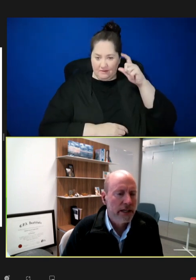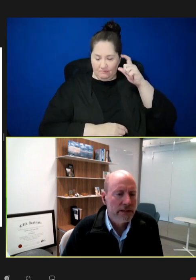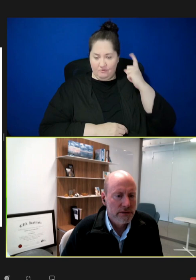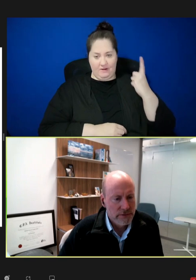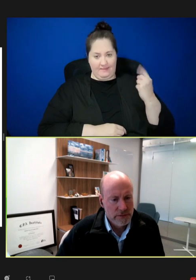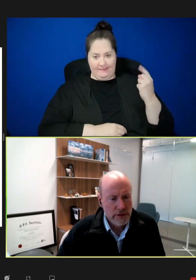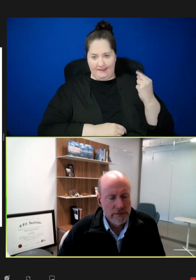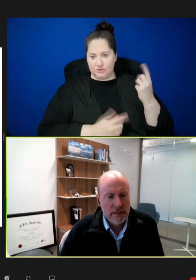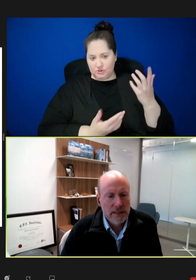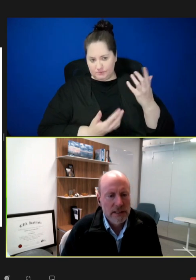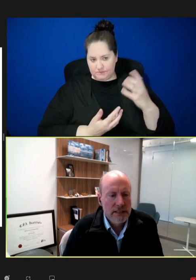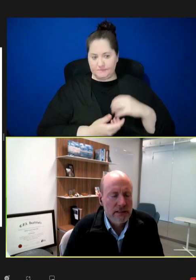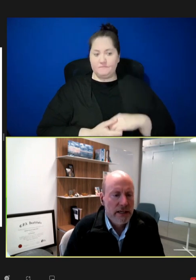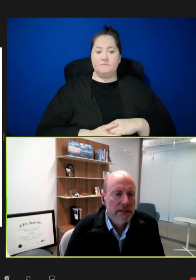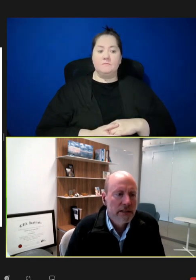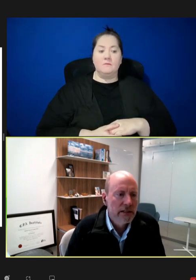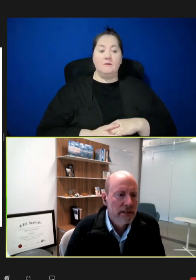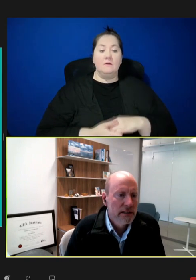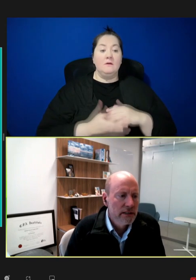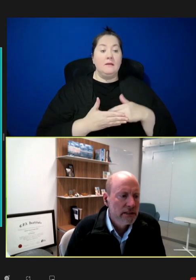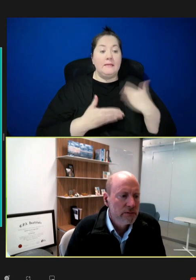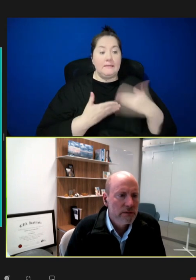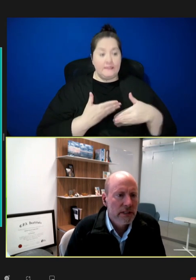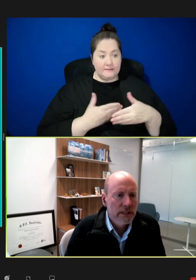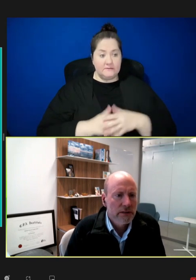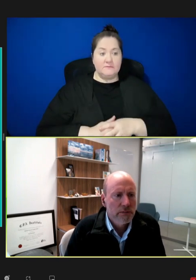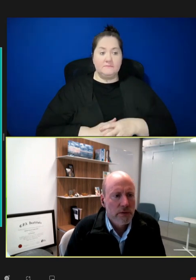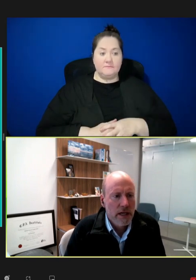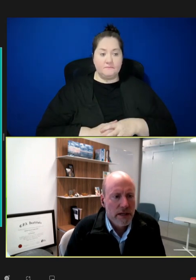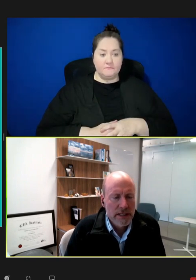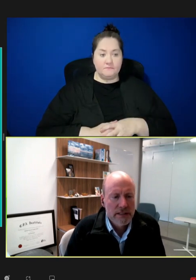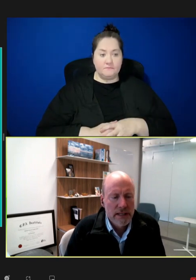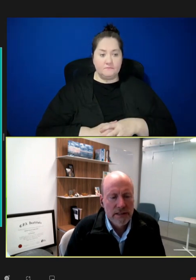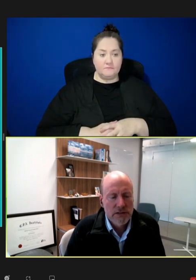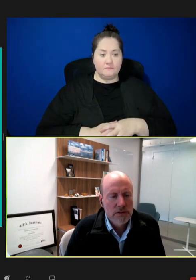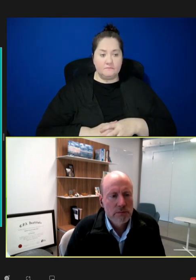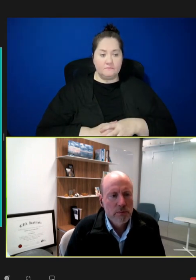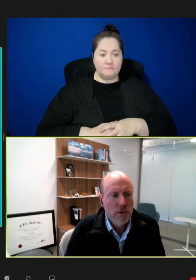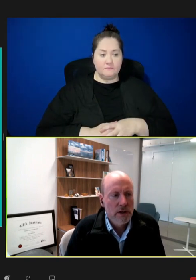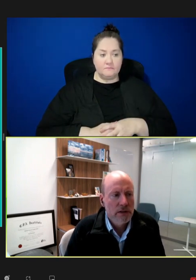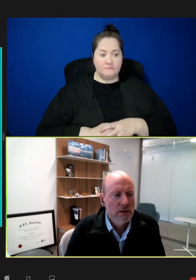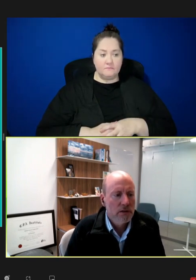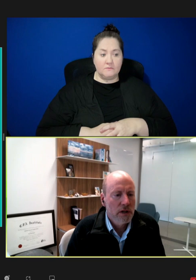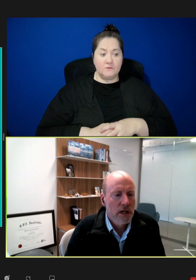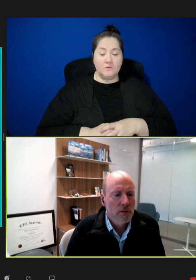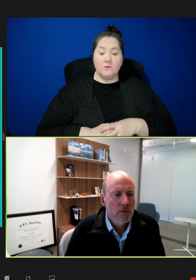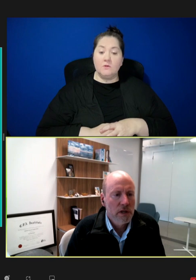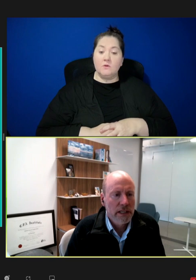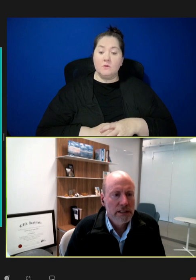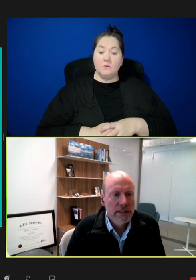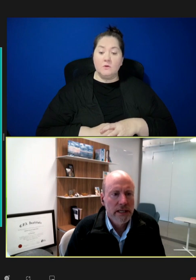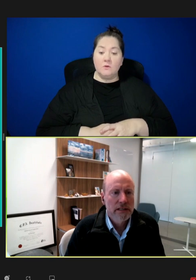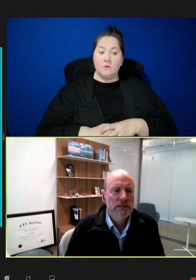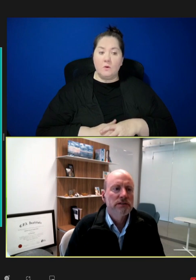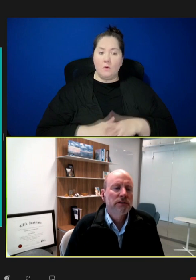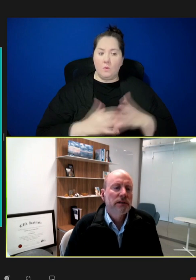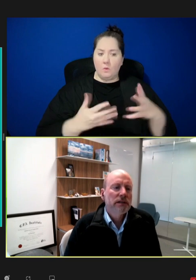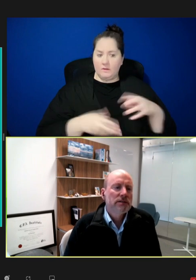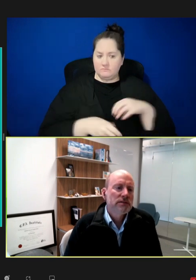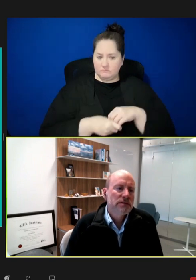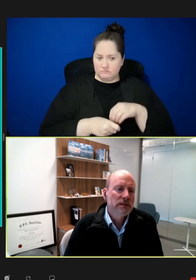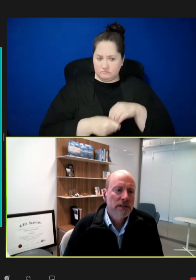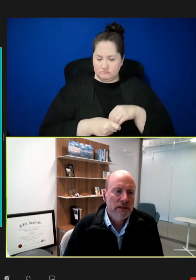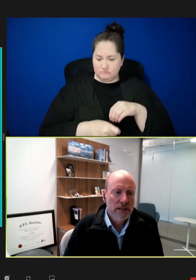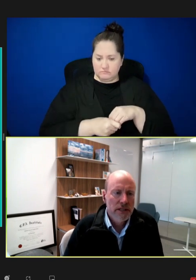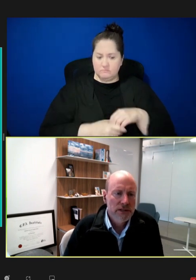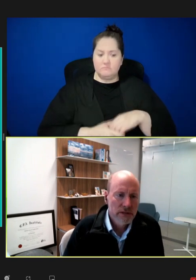And if you advance to the next slide, inside this report, what it contains is the history